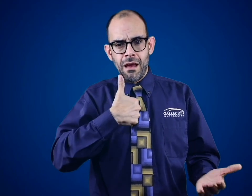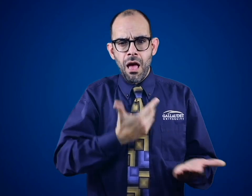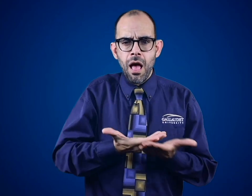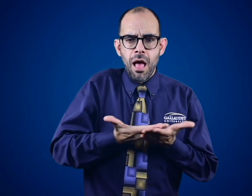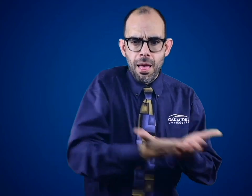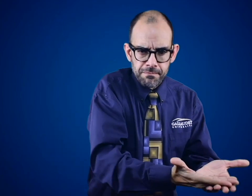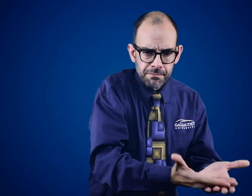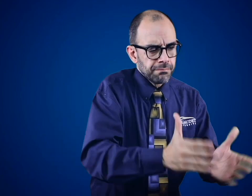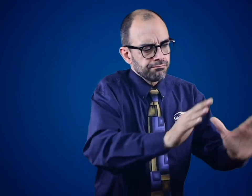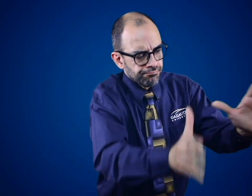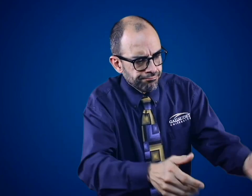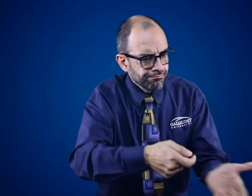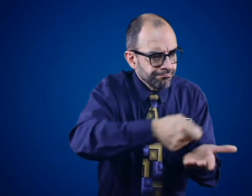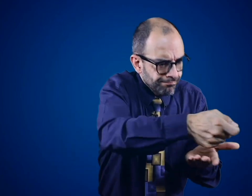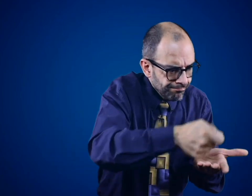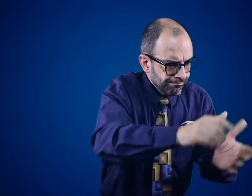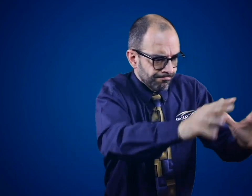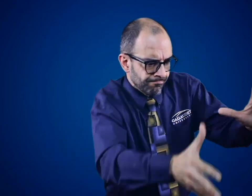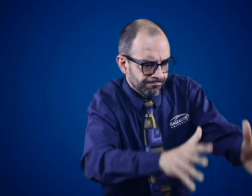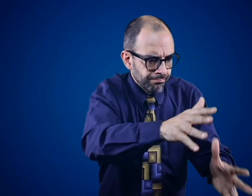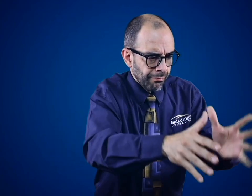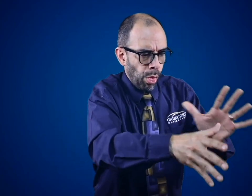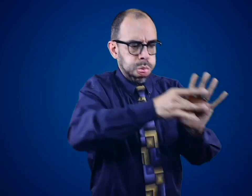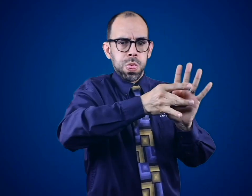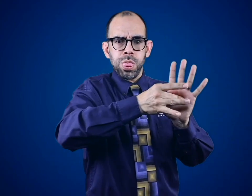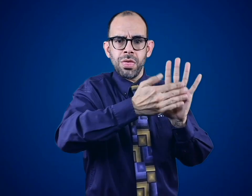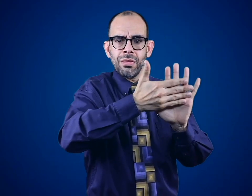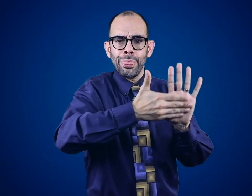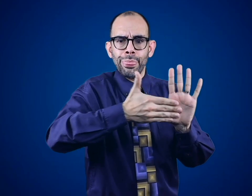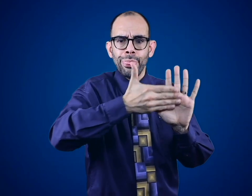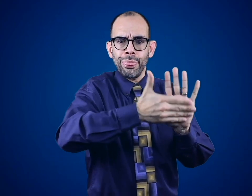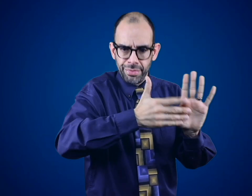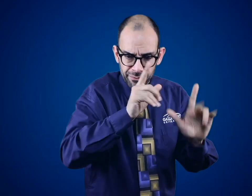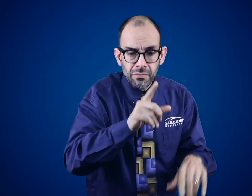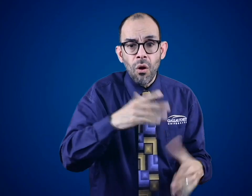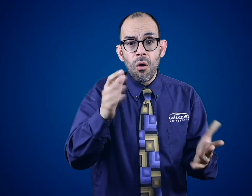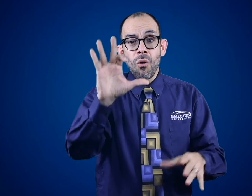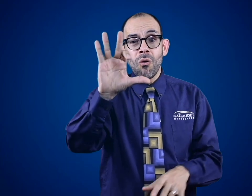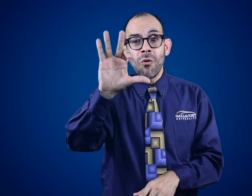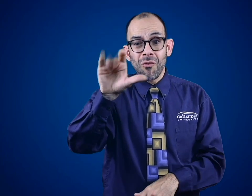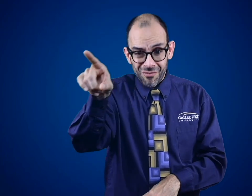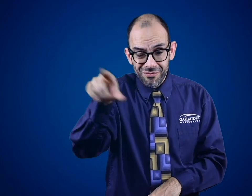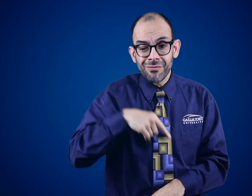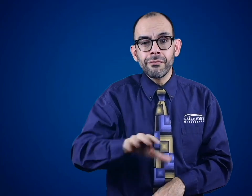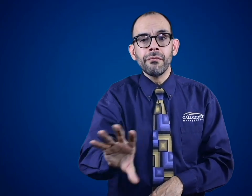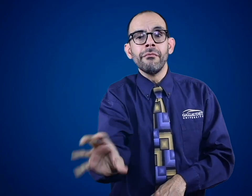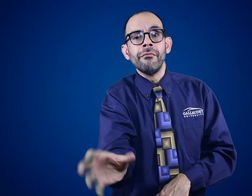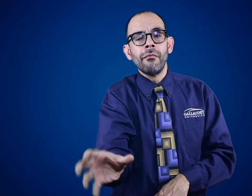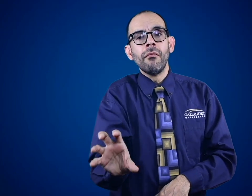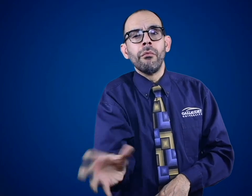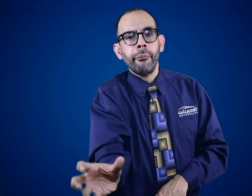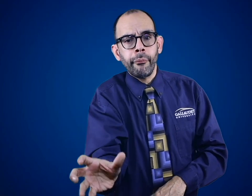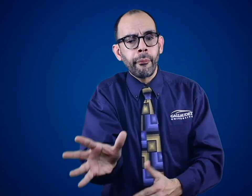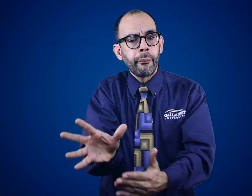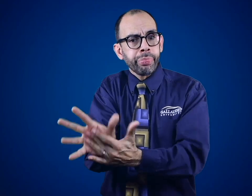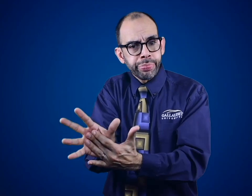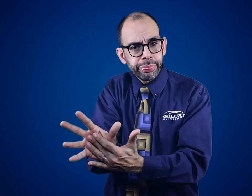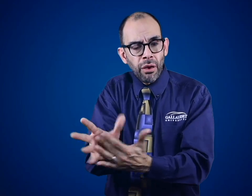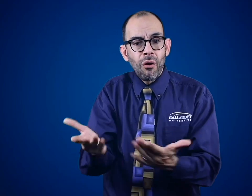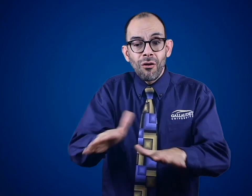with coronavirus, I would be risking infection. UNICEF also states that I can contract the virus by touching doorknobs, or by getting it